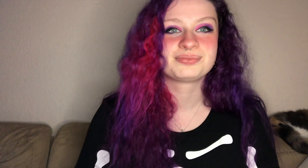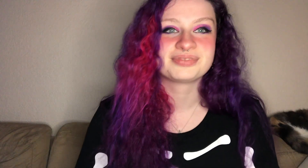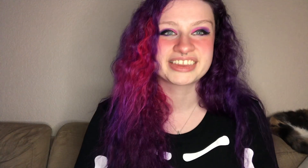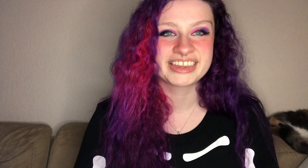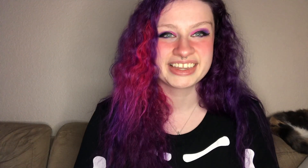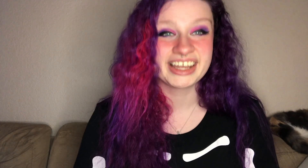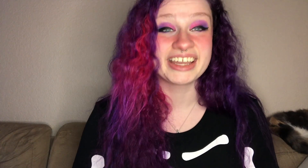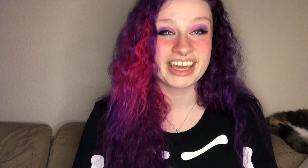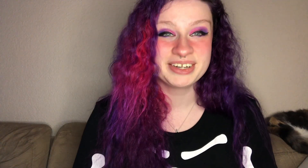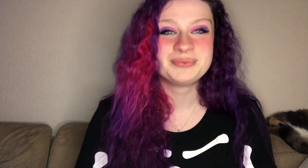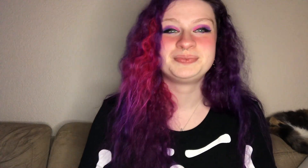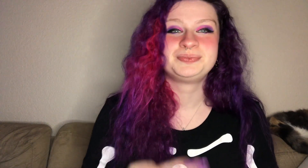again